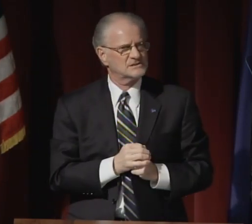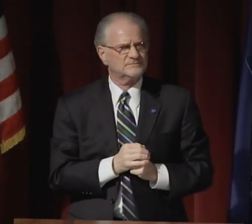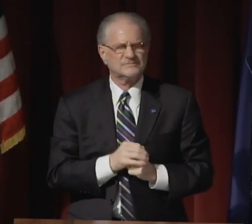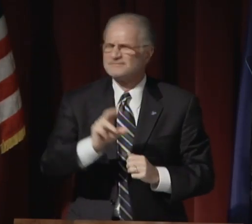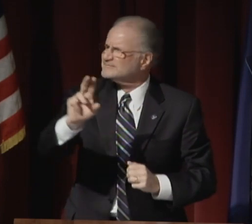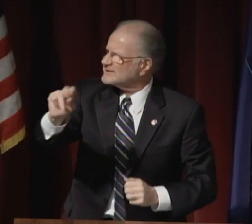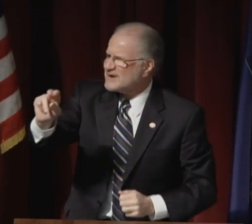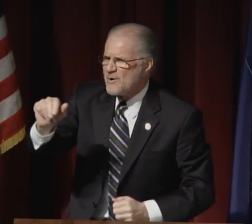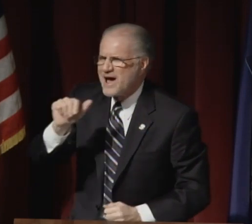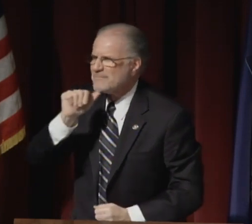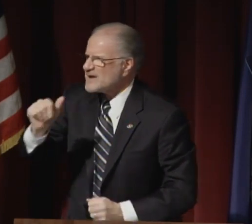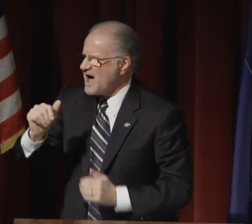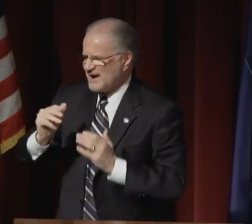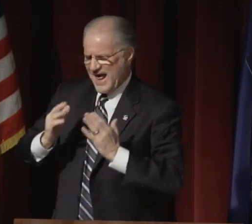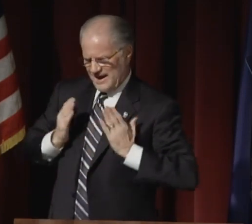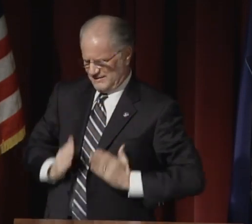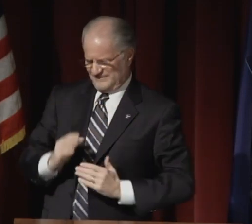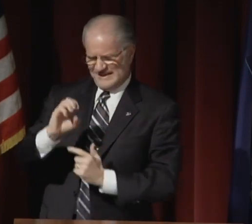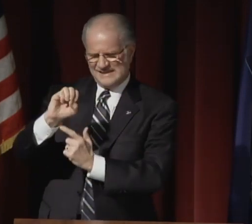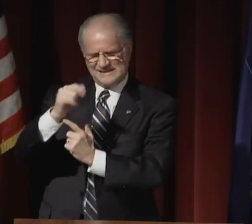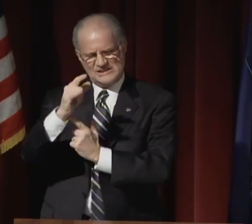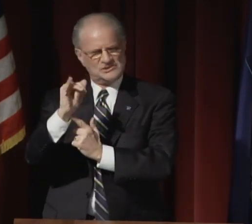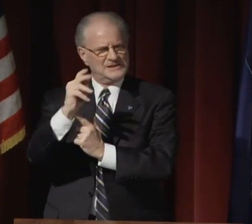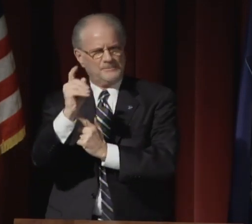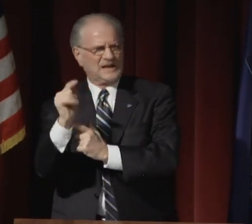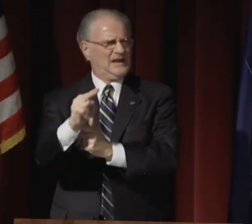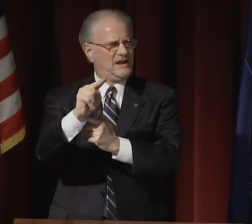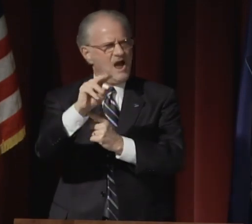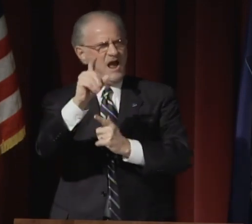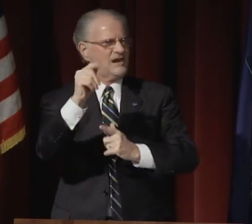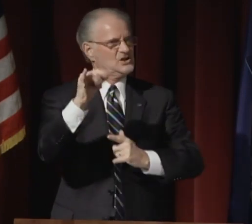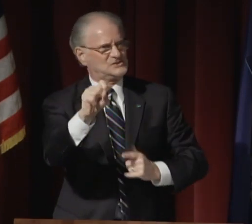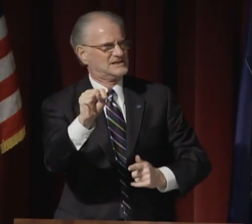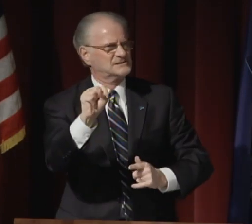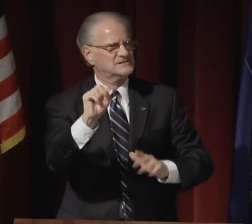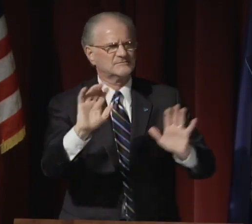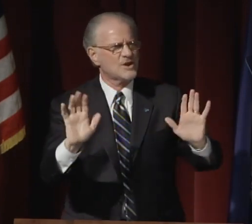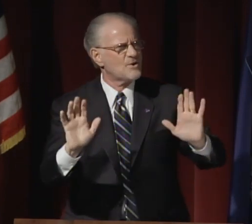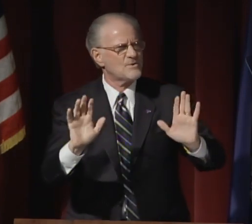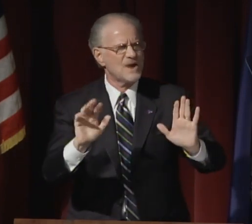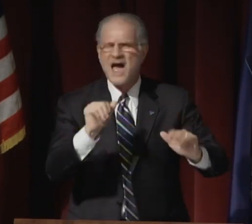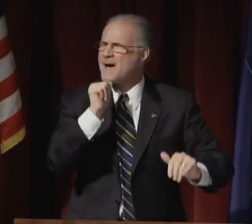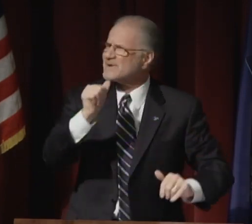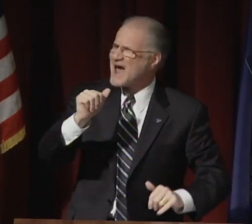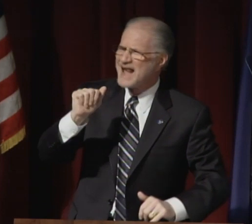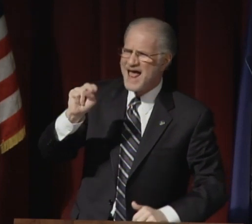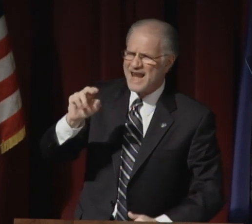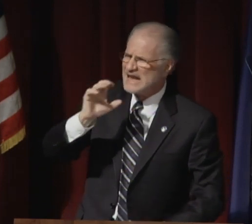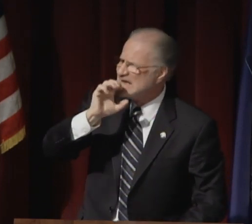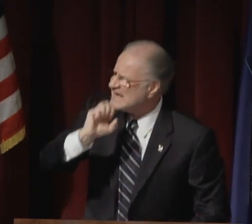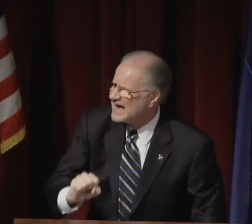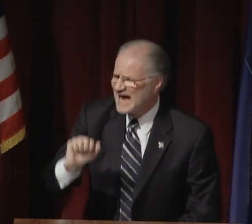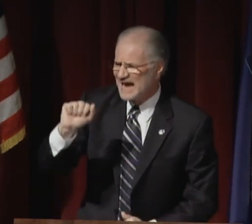We can all turn to ancient Egypt for inspiration. No, I am not an Egyptologist.